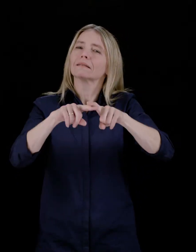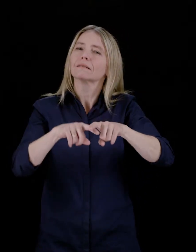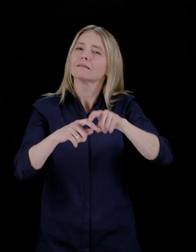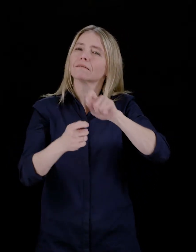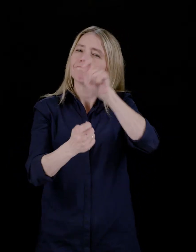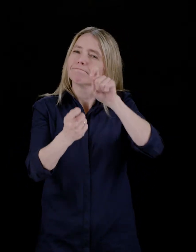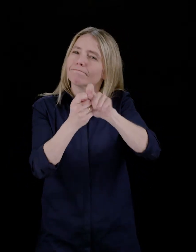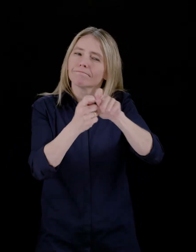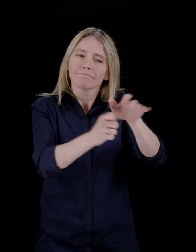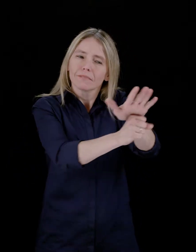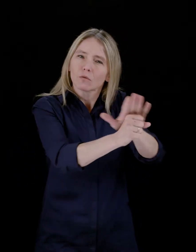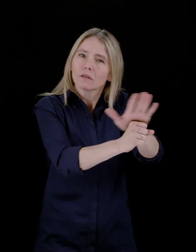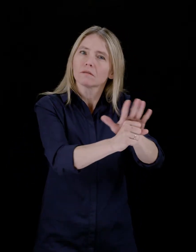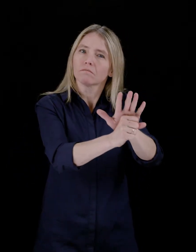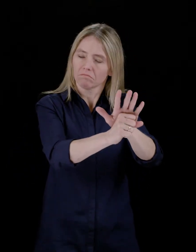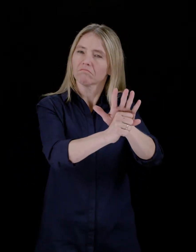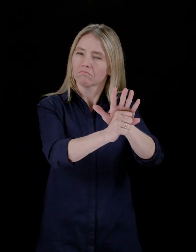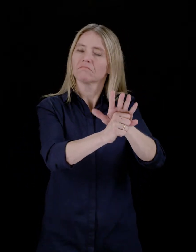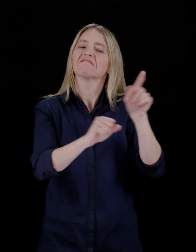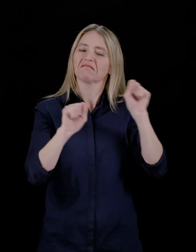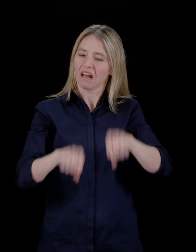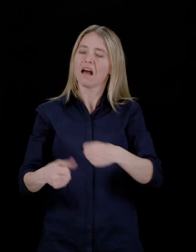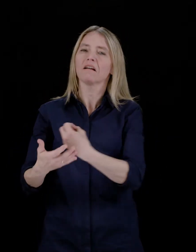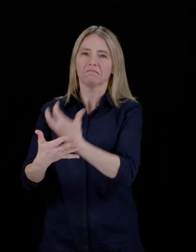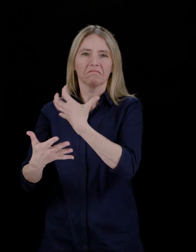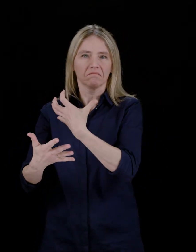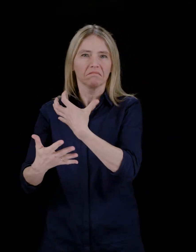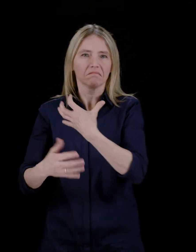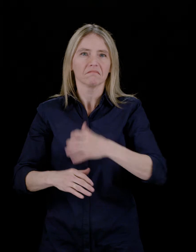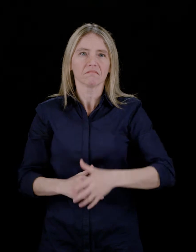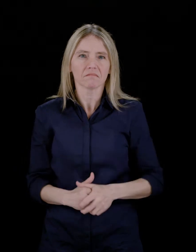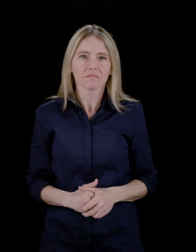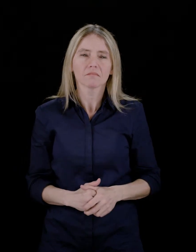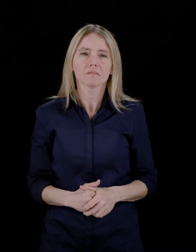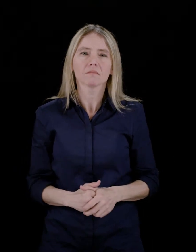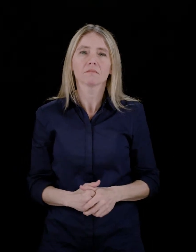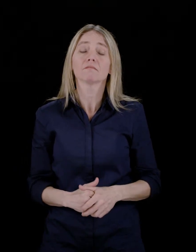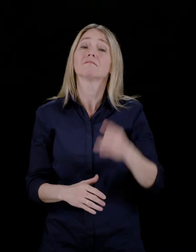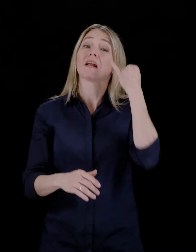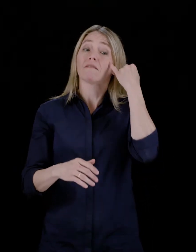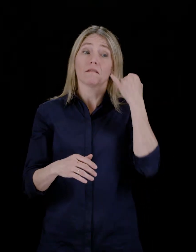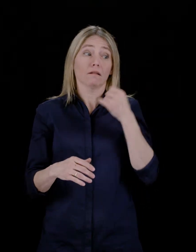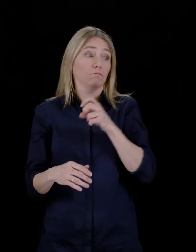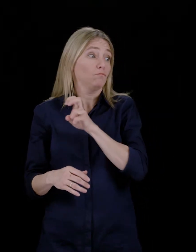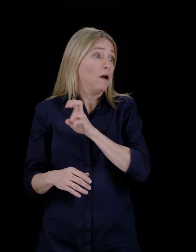they are currently located (e.g. their home if travelling or where other family members live)